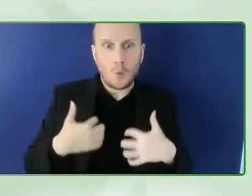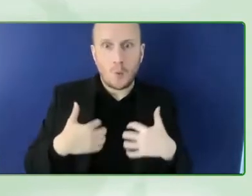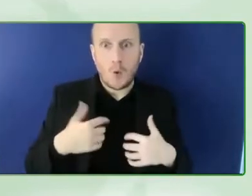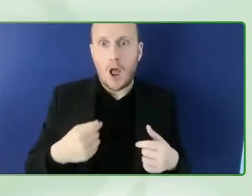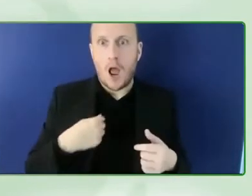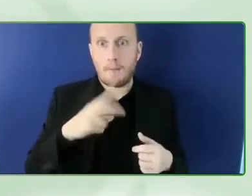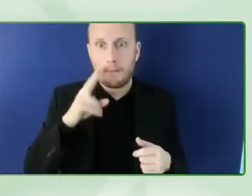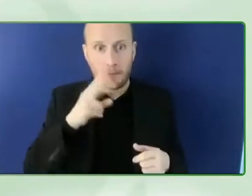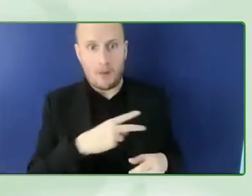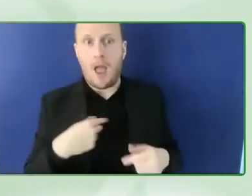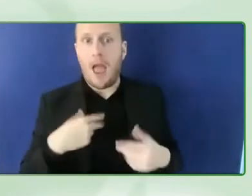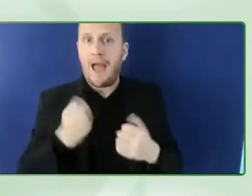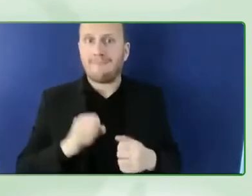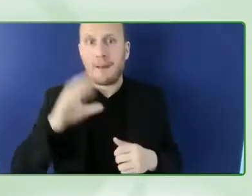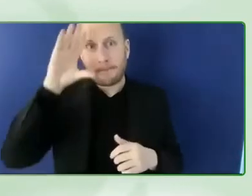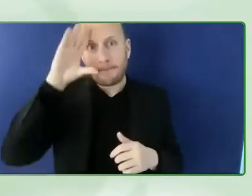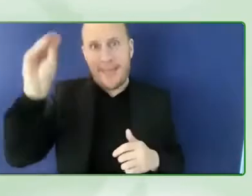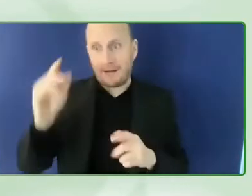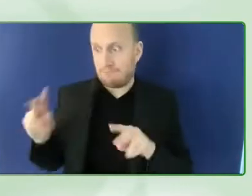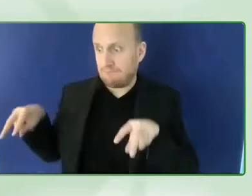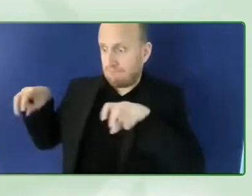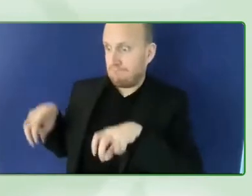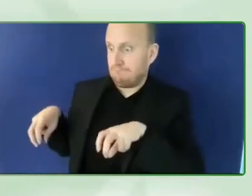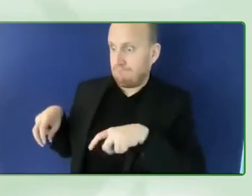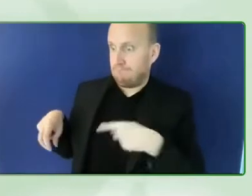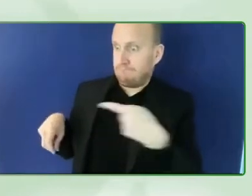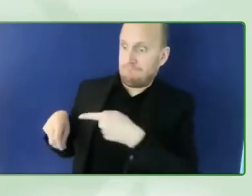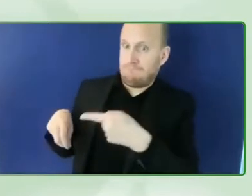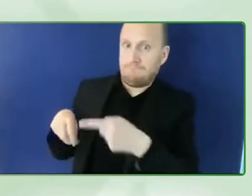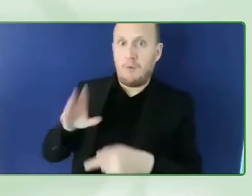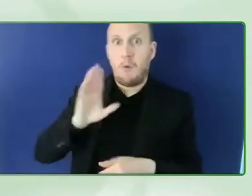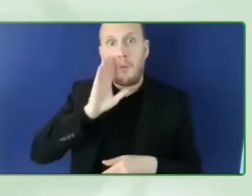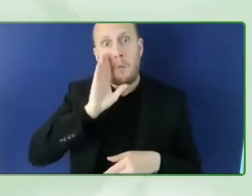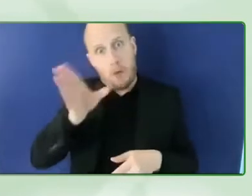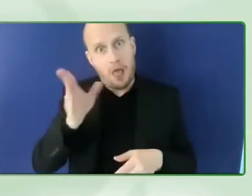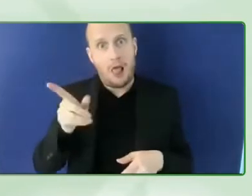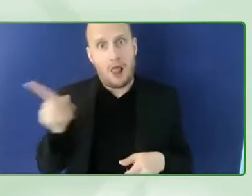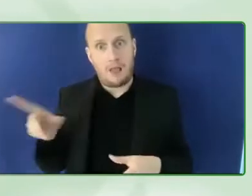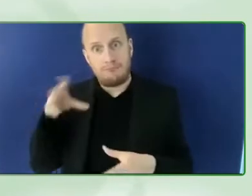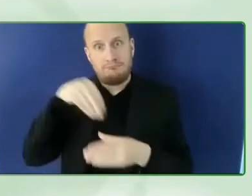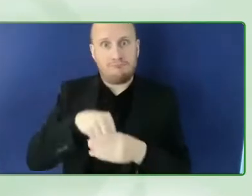uh should and will make this happen are you in charge so uh what are you up to what's the what's